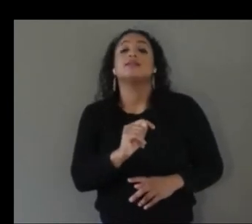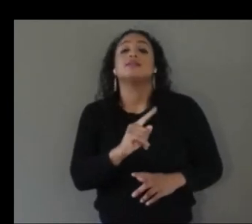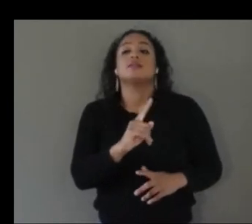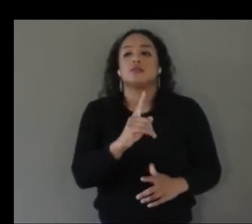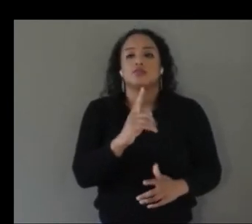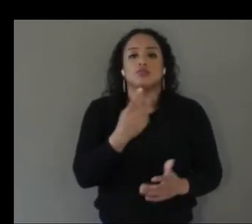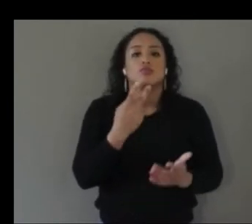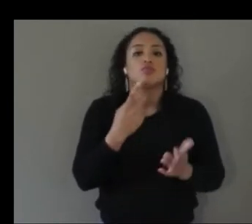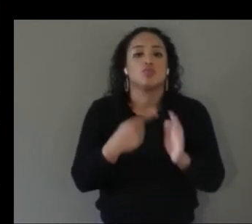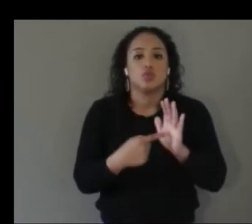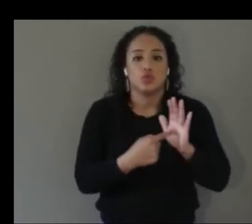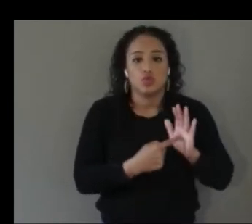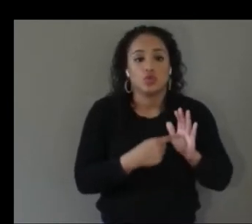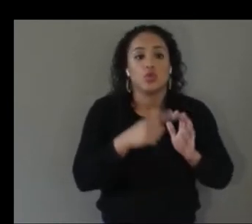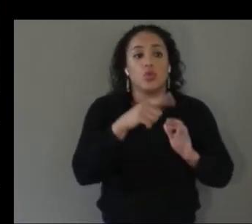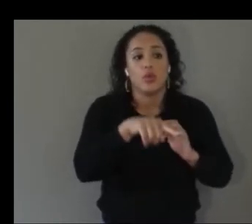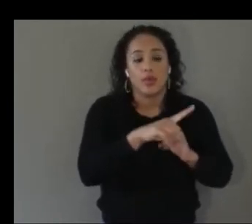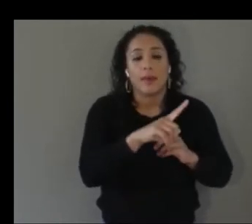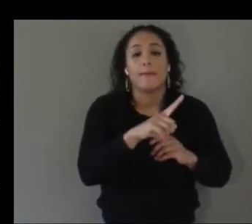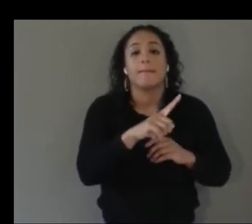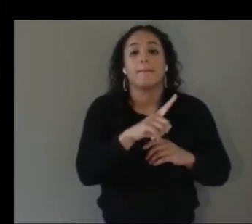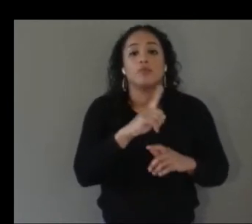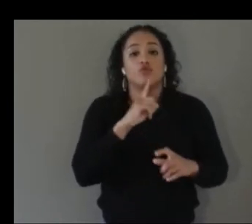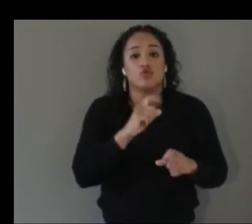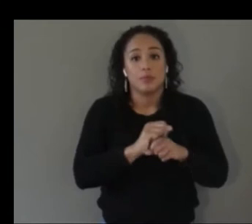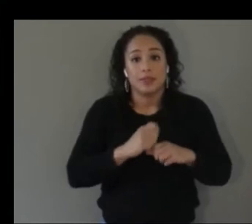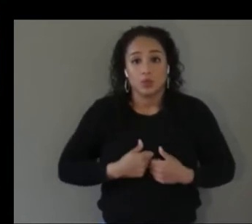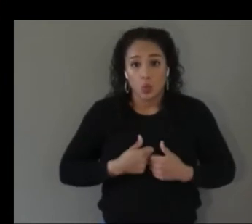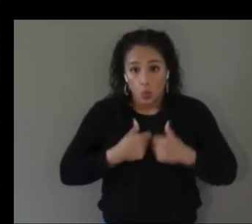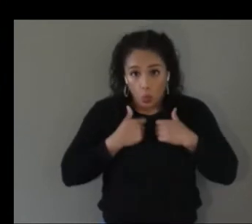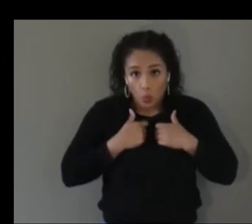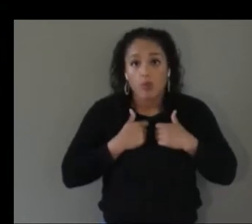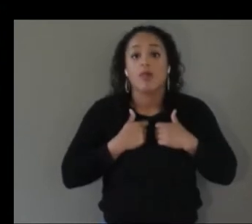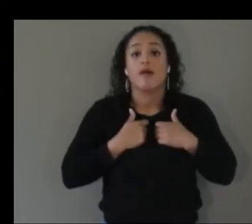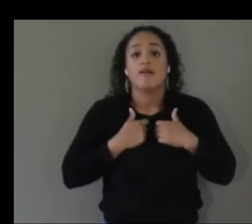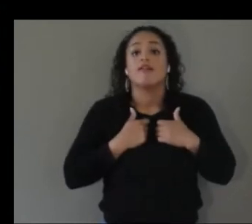world the only vibrations you'd be feeling are in the gameplay itself like feeling the vibrations of